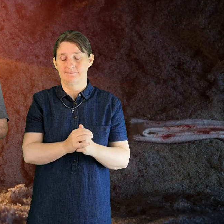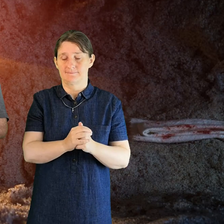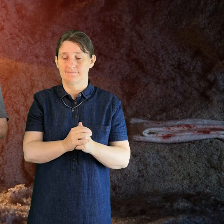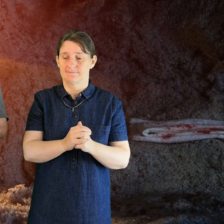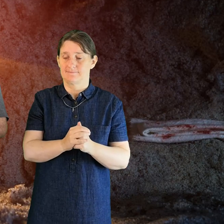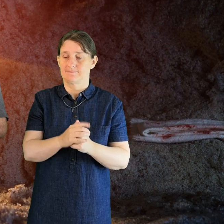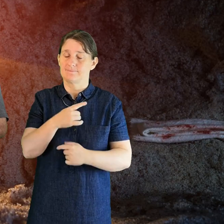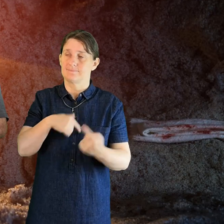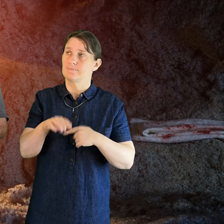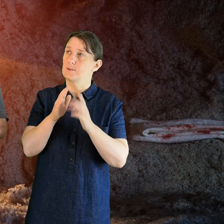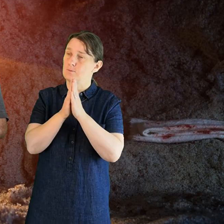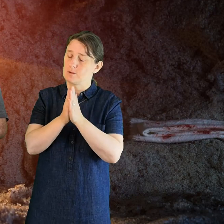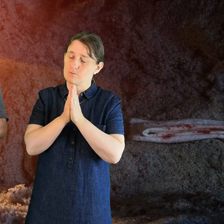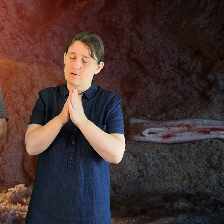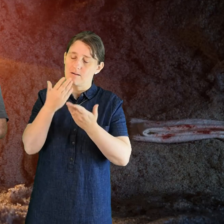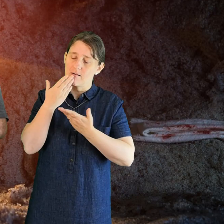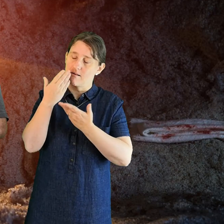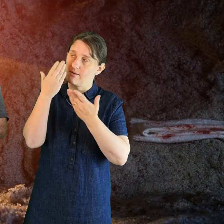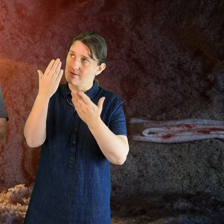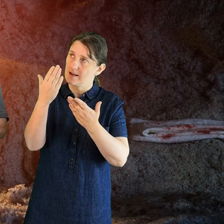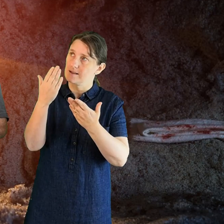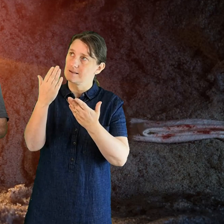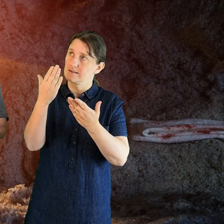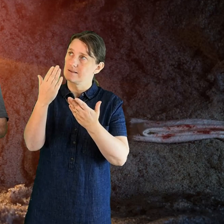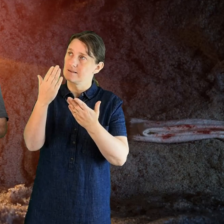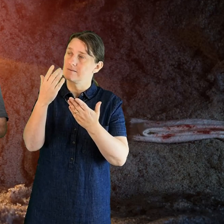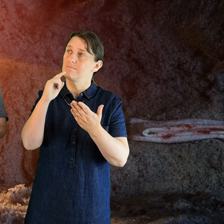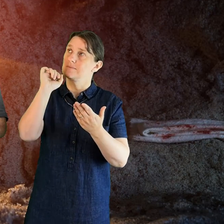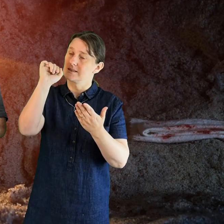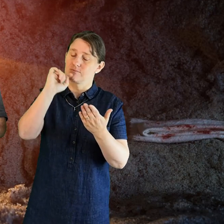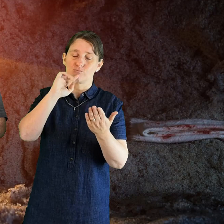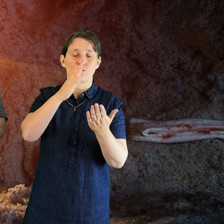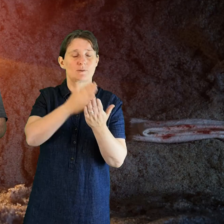that according to his promises all who have died in the faith of the